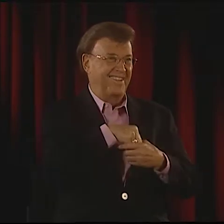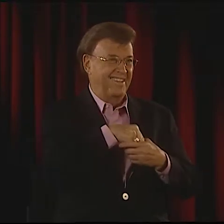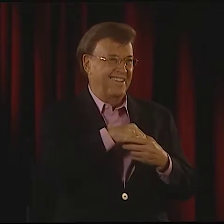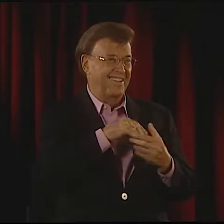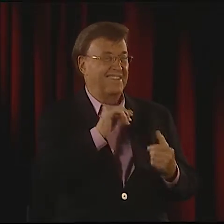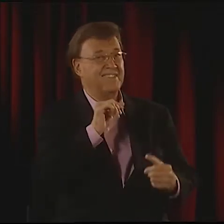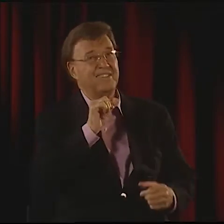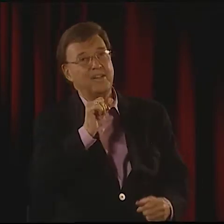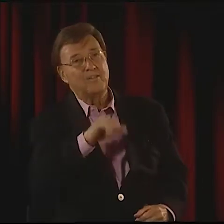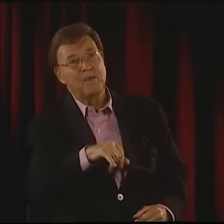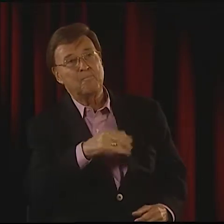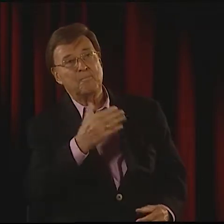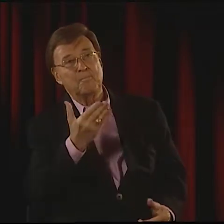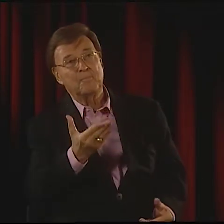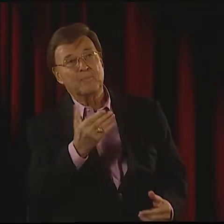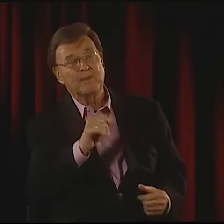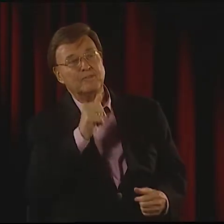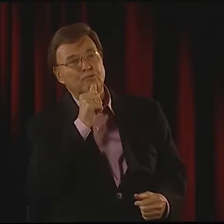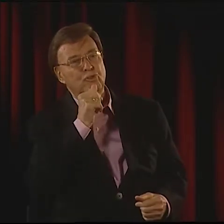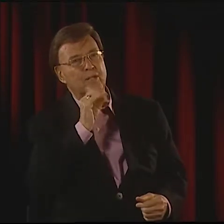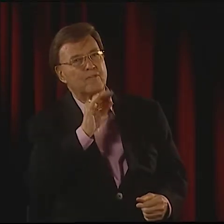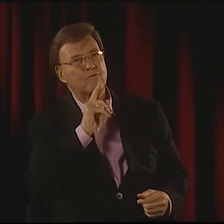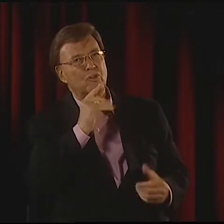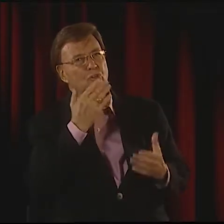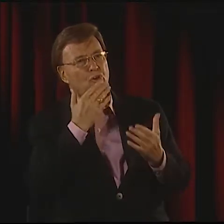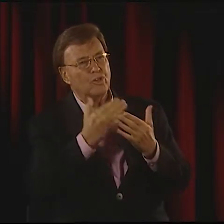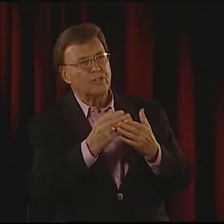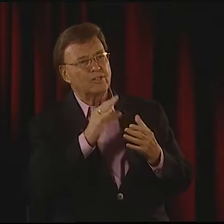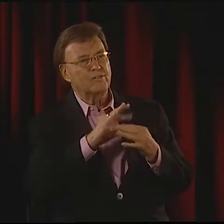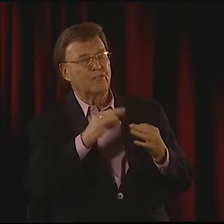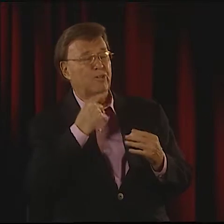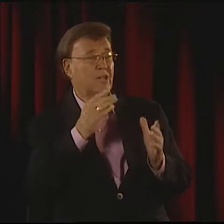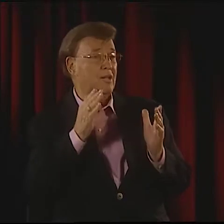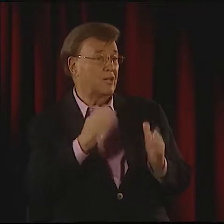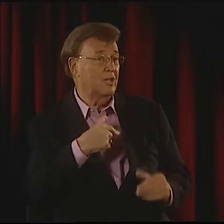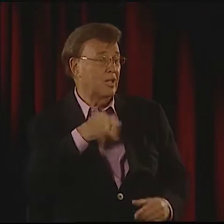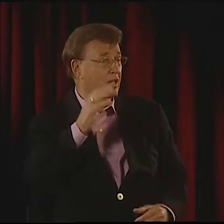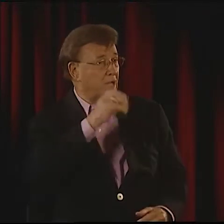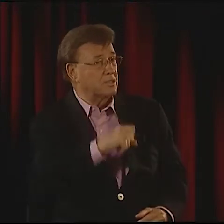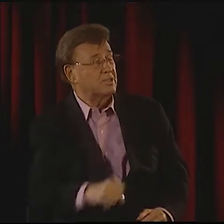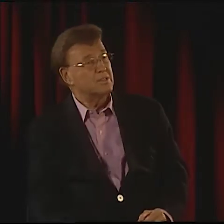SO THAT THEY CAN FEEL THE WAY THAT I FEEL AND SO THAT IT REALLY IS AN ALL-INCLUSIVE EXPERIENCE.